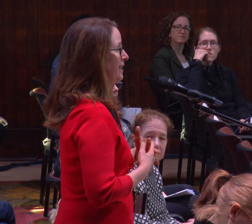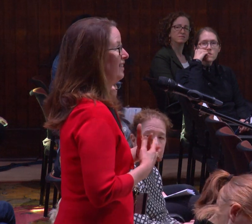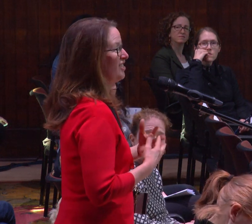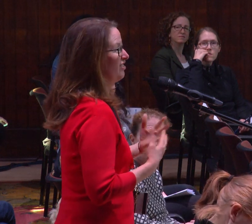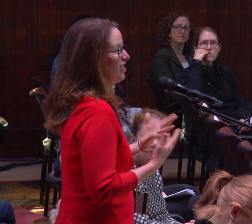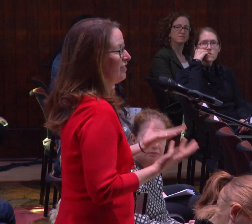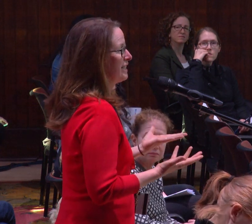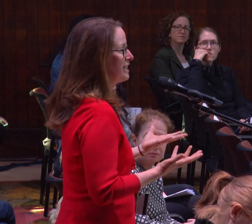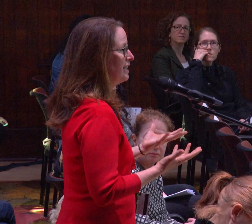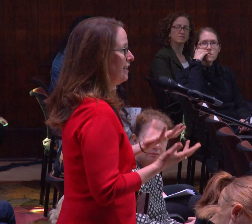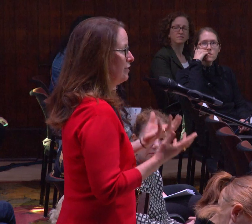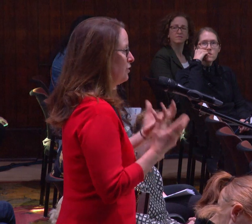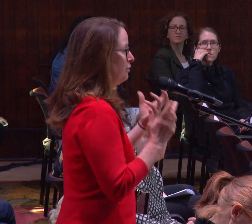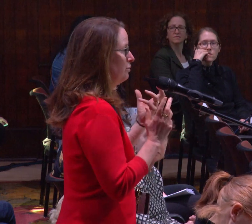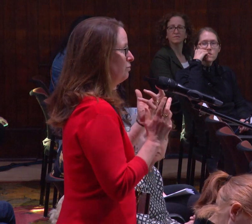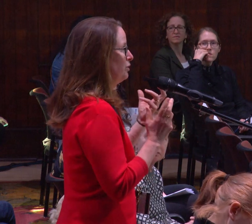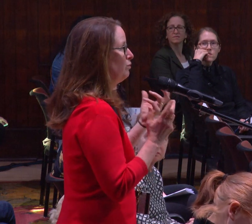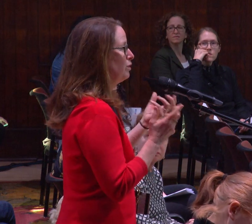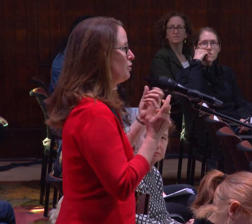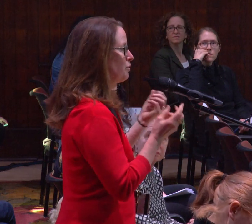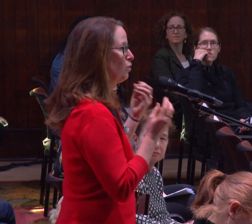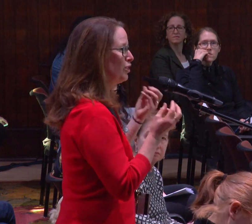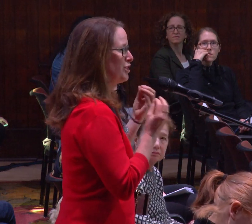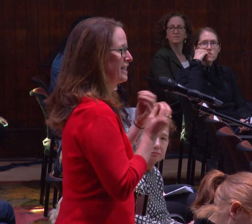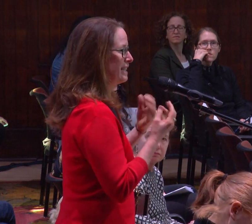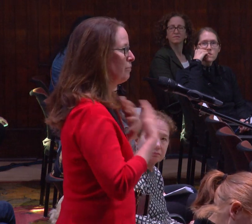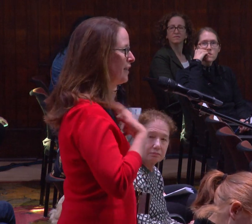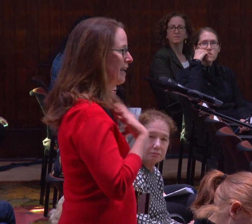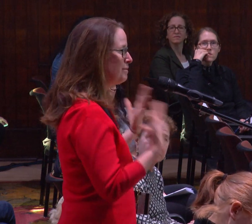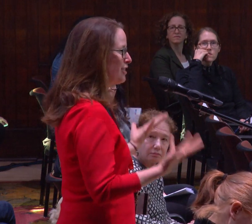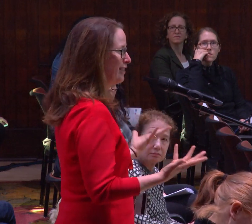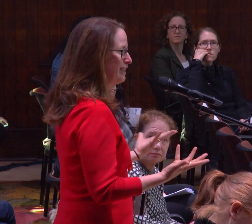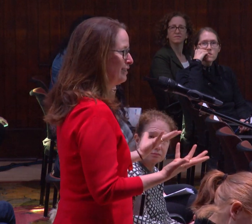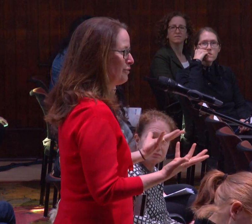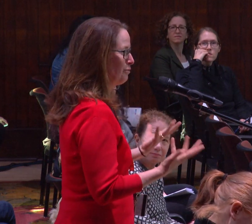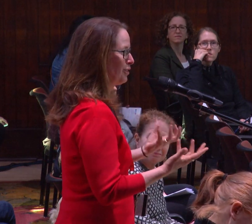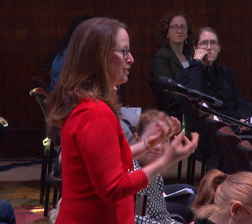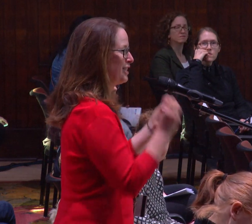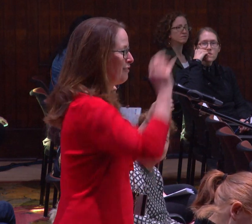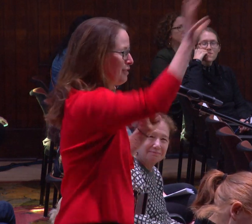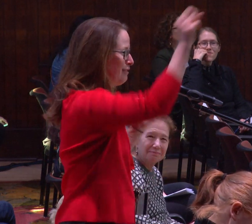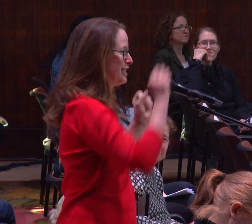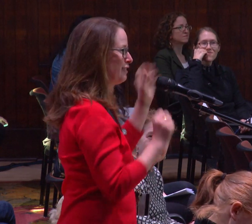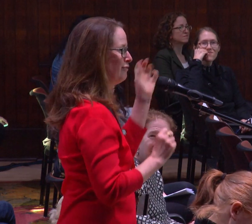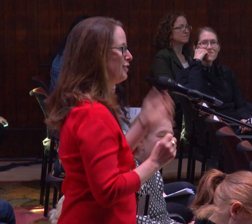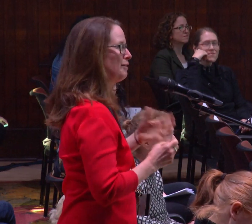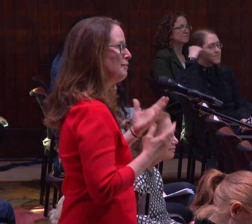And also curious, do you lose words the same way that I'm starting to lose words. You know, you're reaching for them.